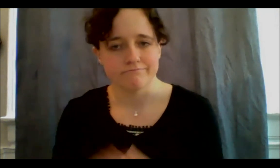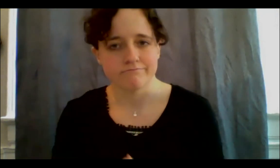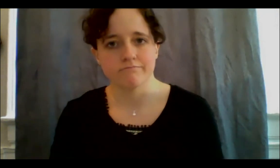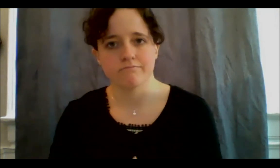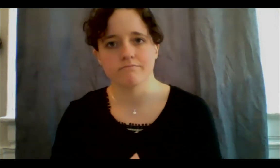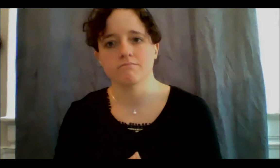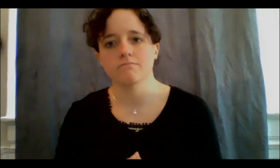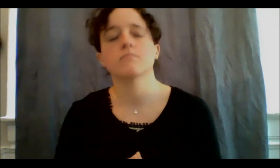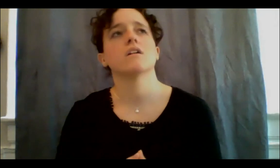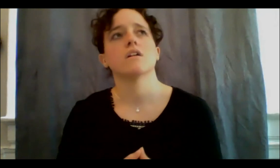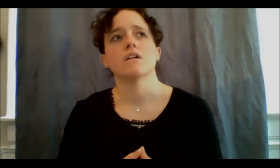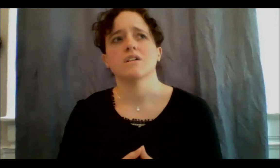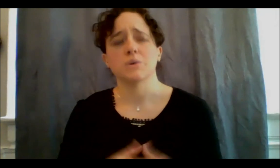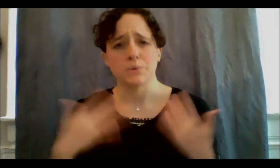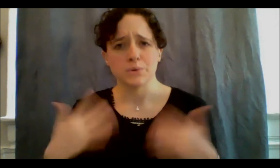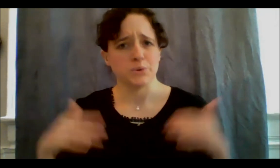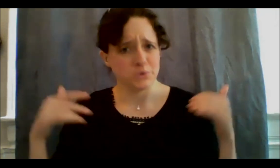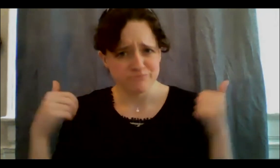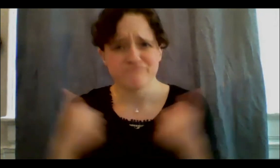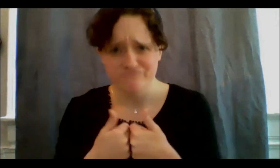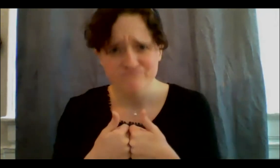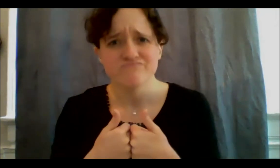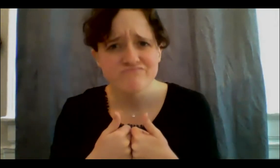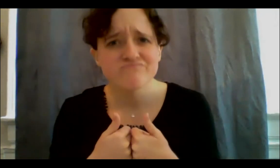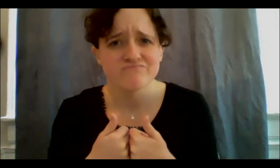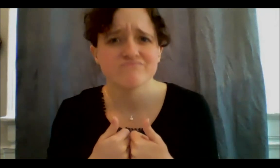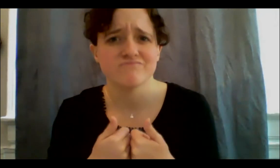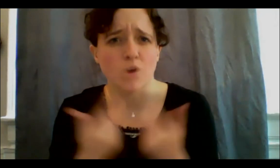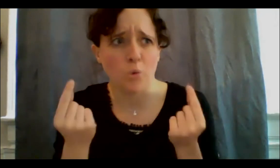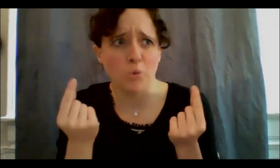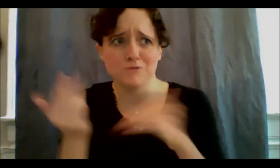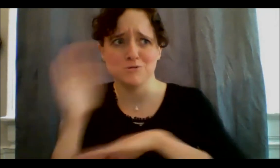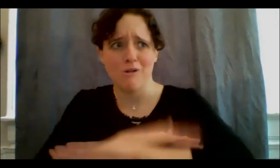challenging, I found it challenging to figure out how to spend the time and